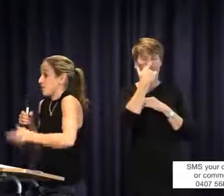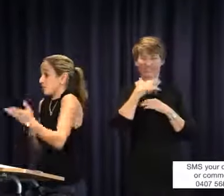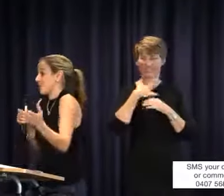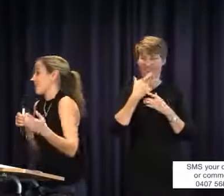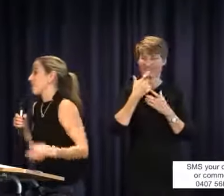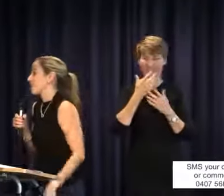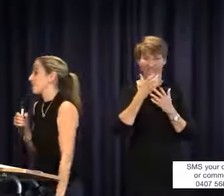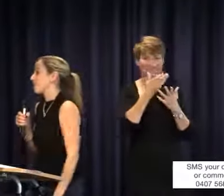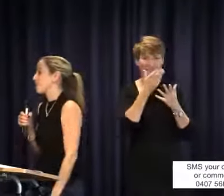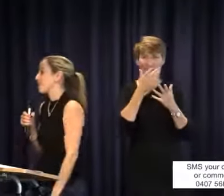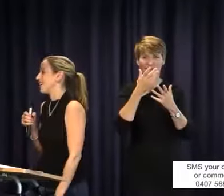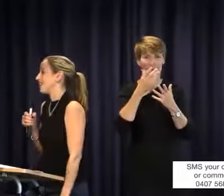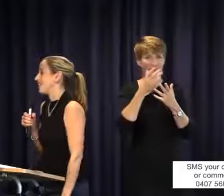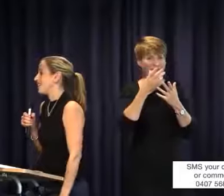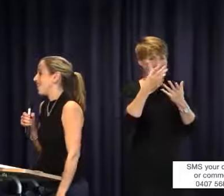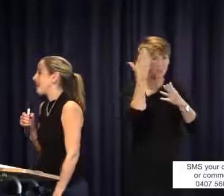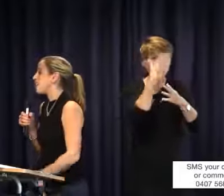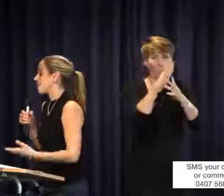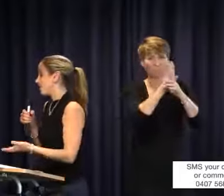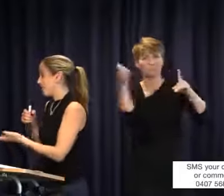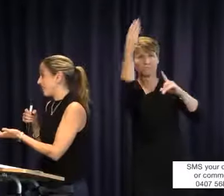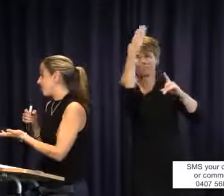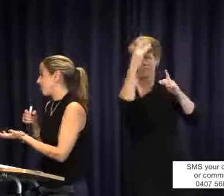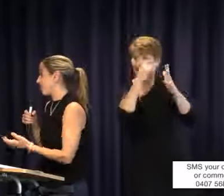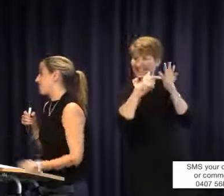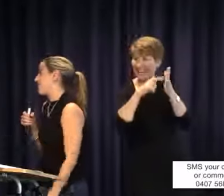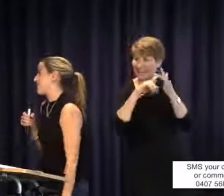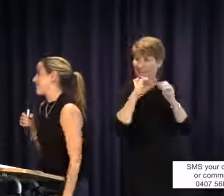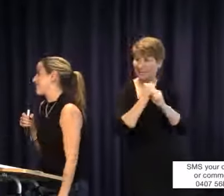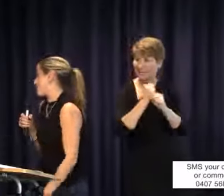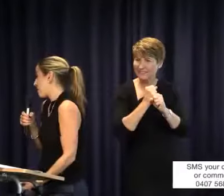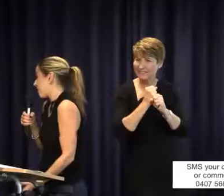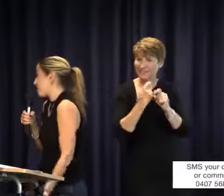straight to the state government. Who do we and also legal advice I guess is expensive